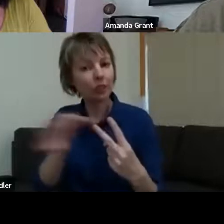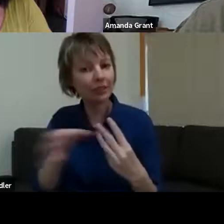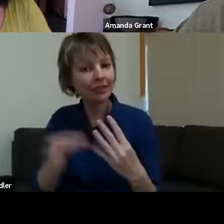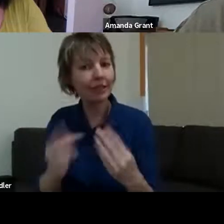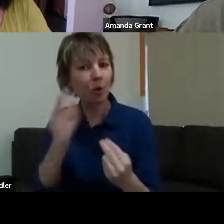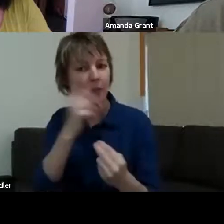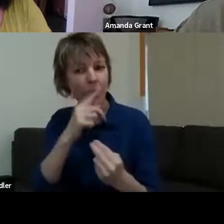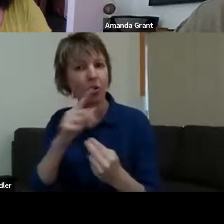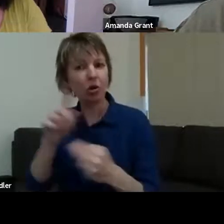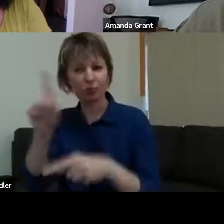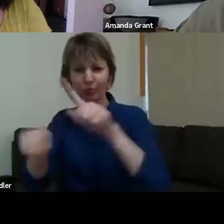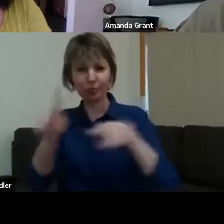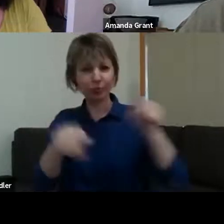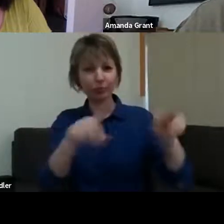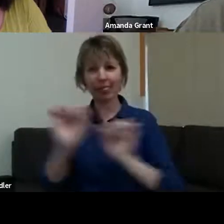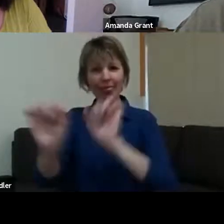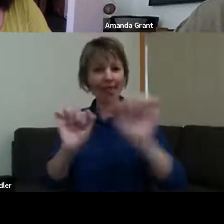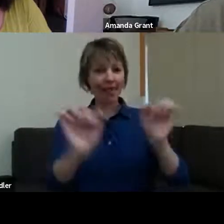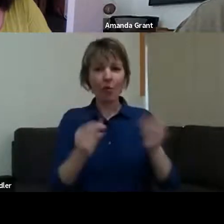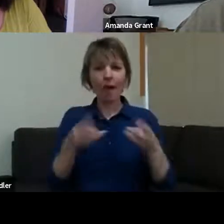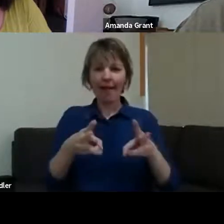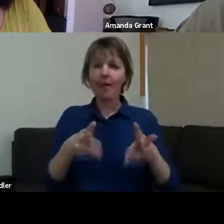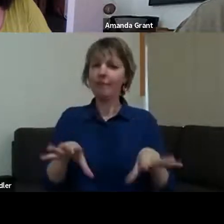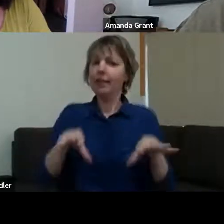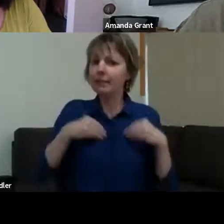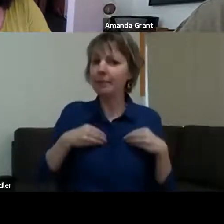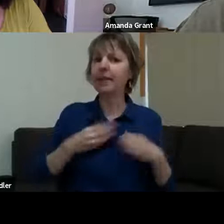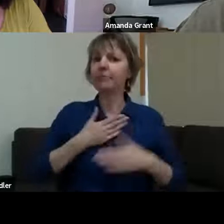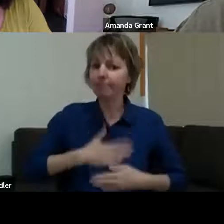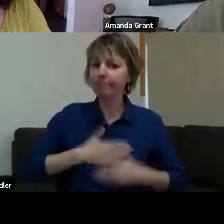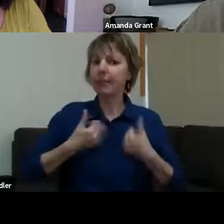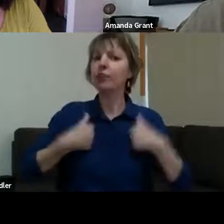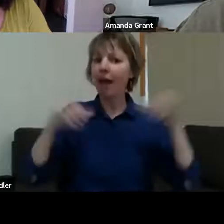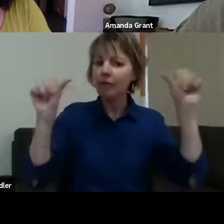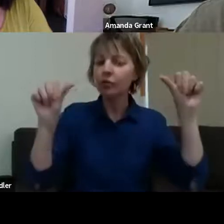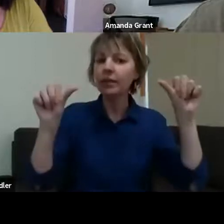resonating with so many people around the area, with locals - not